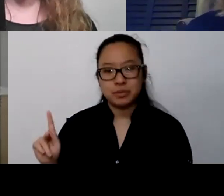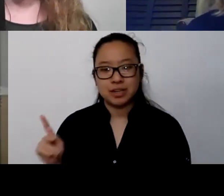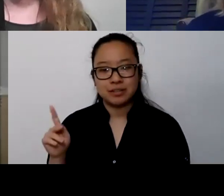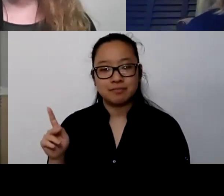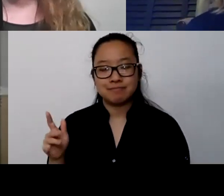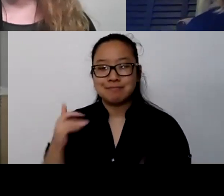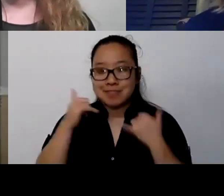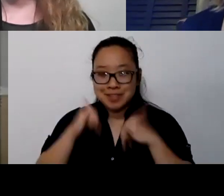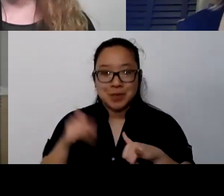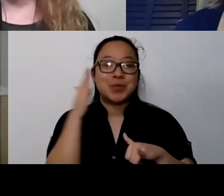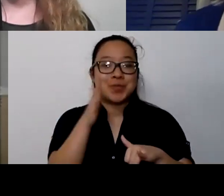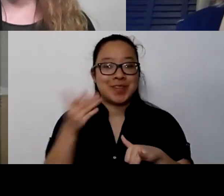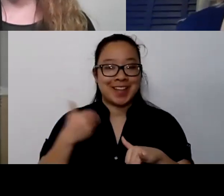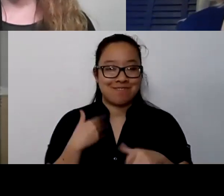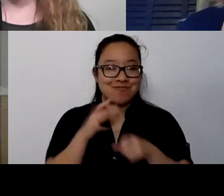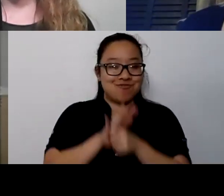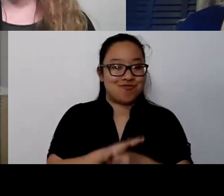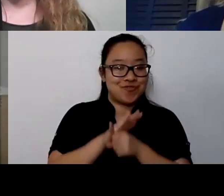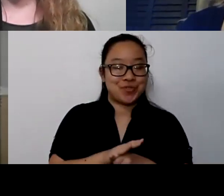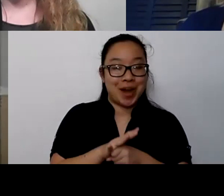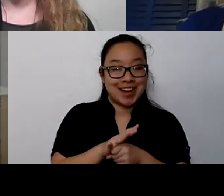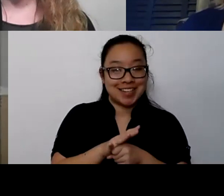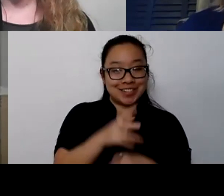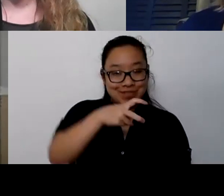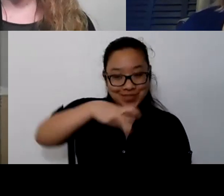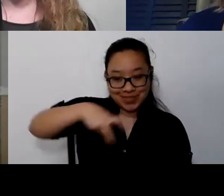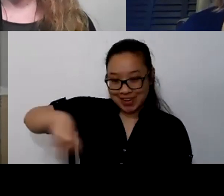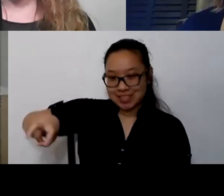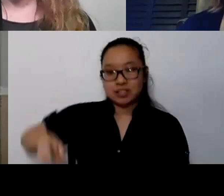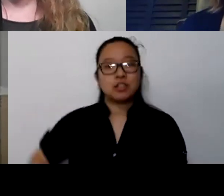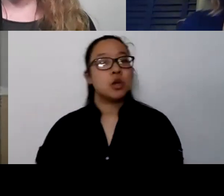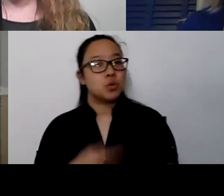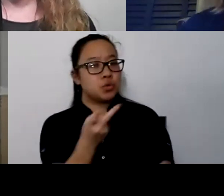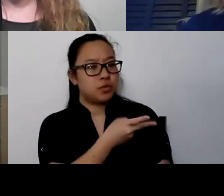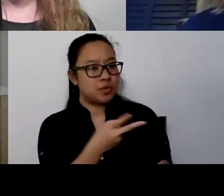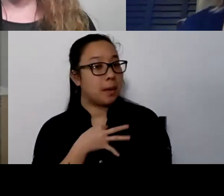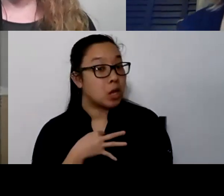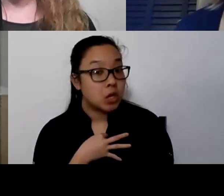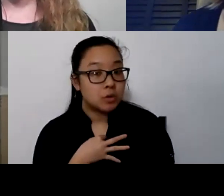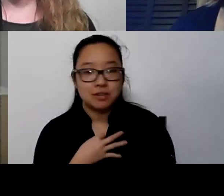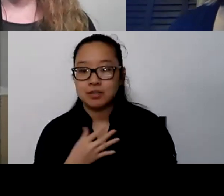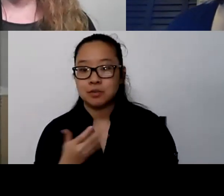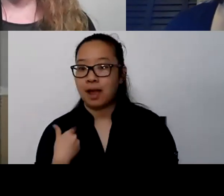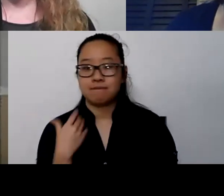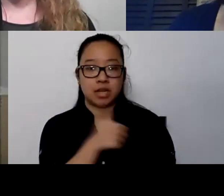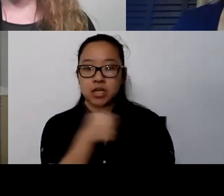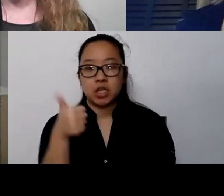I'm curious if either of you have thoughts about what we're looking at moving forward and how you're helping to prepare for them.